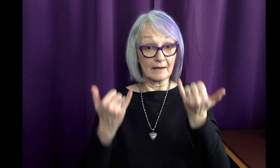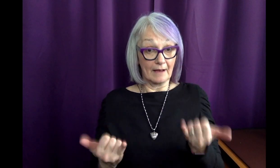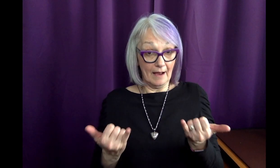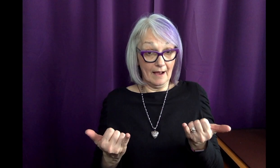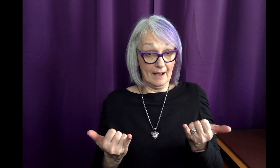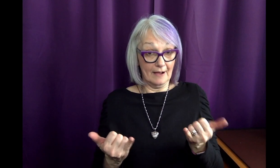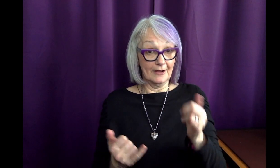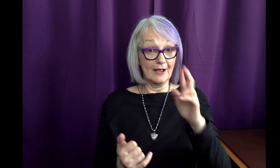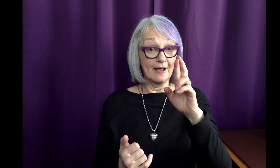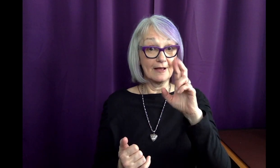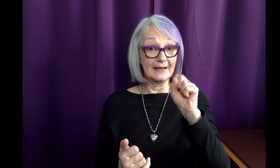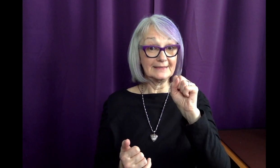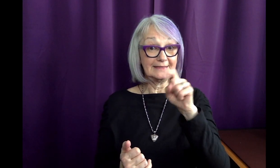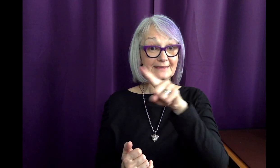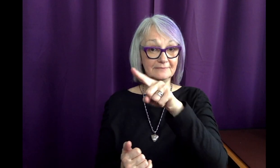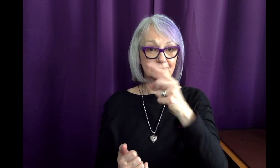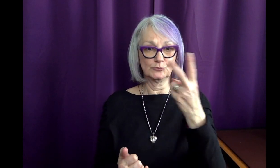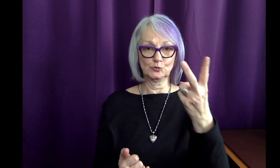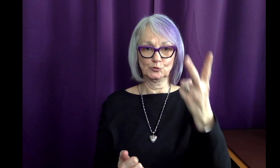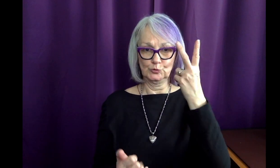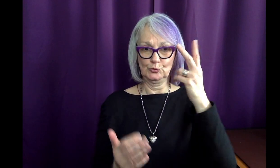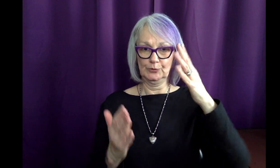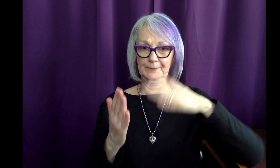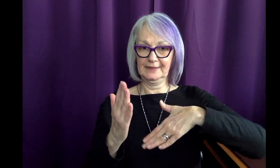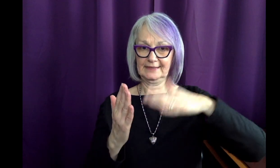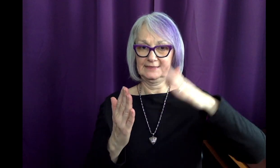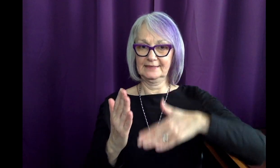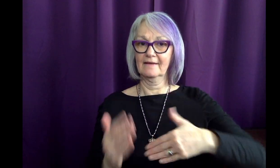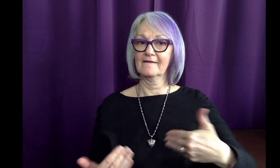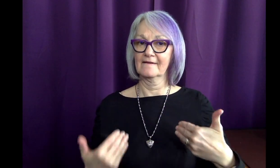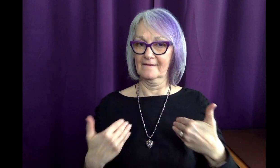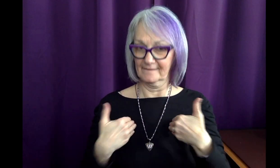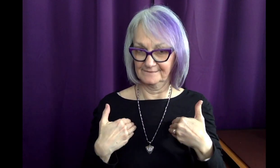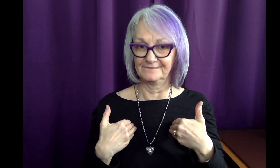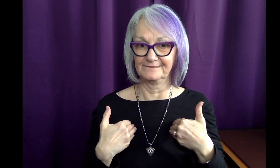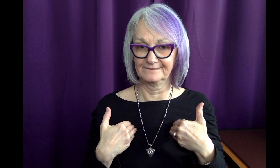Today, RSD has two of Sarah’s paintings